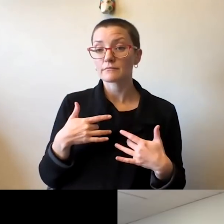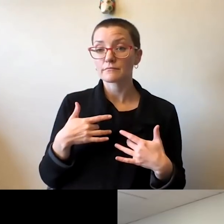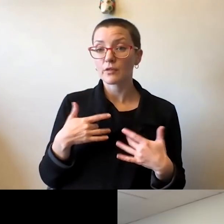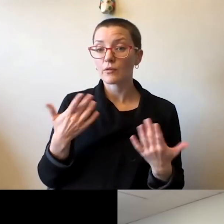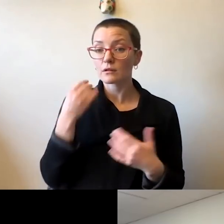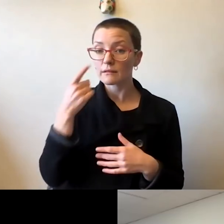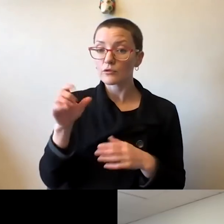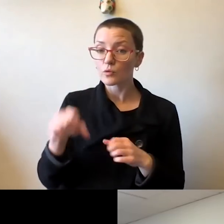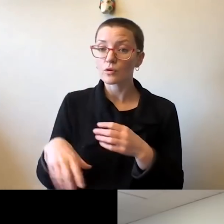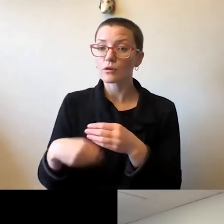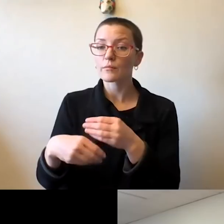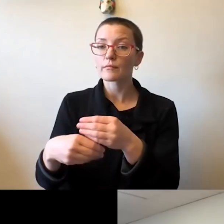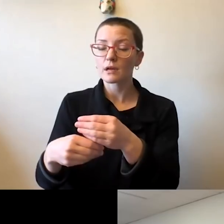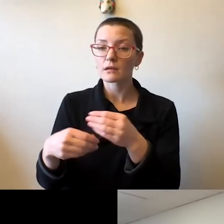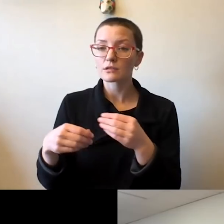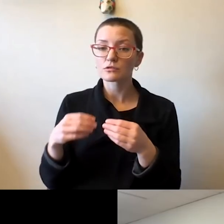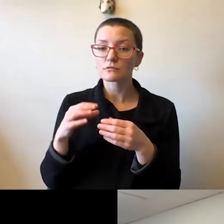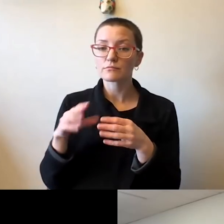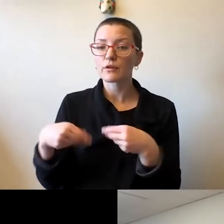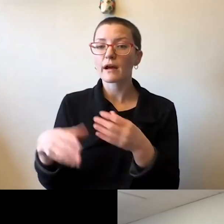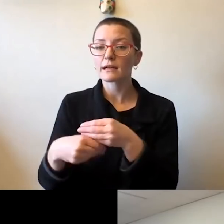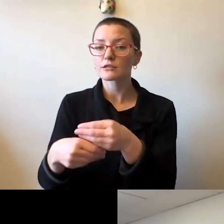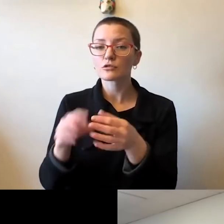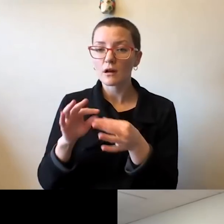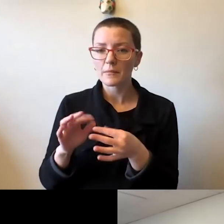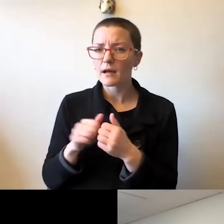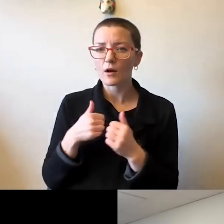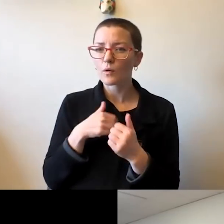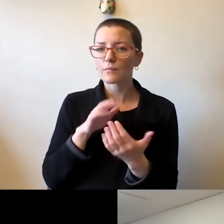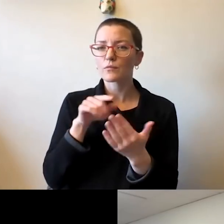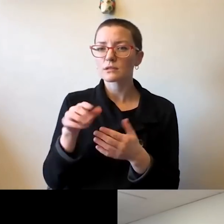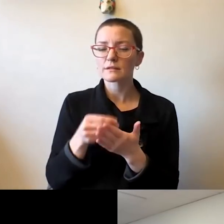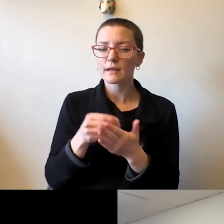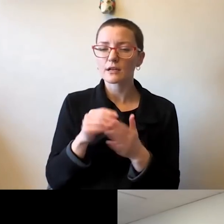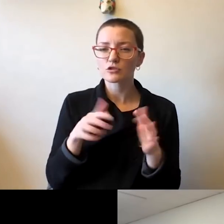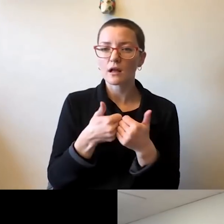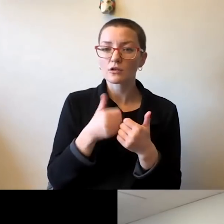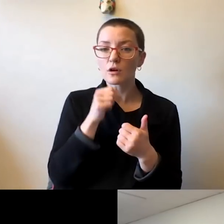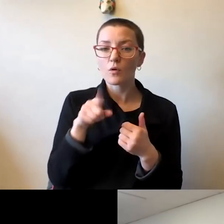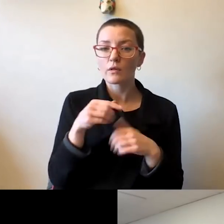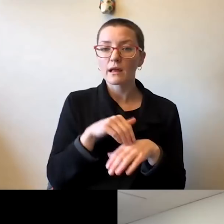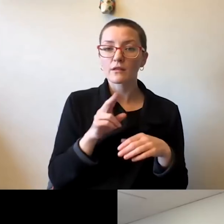about how we're approaching this whole financial challenge, both at the university level and what we might need to do